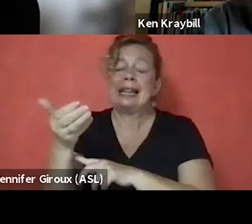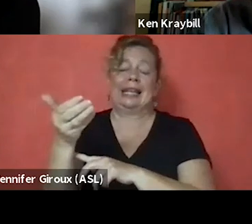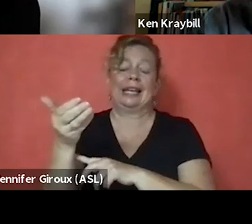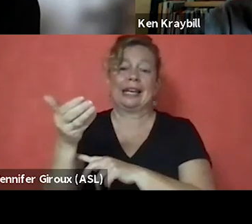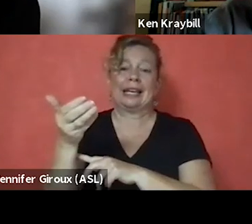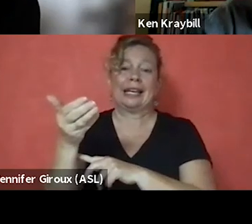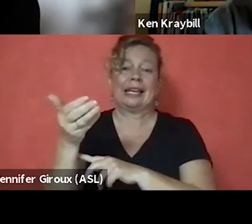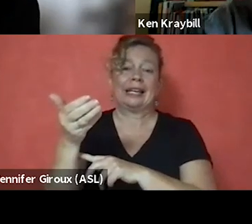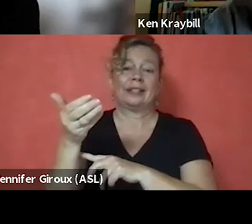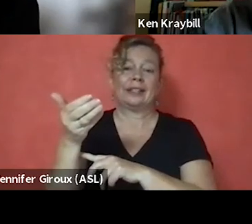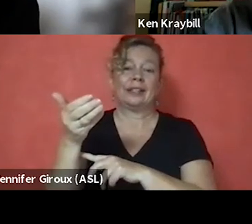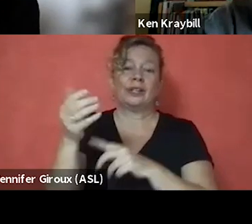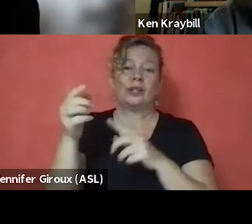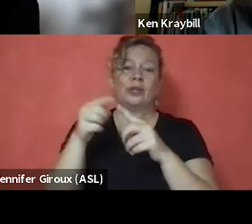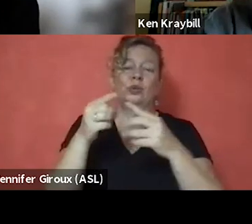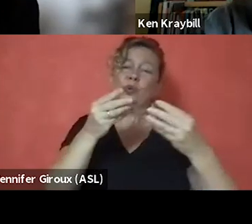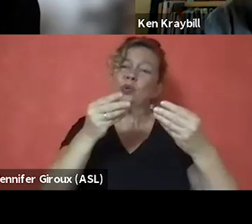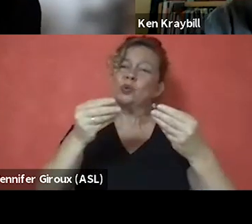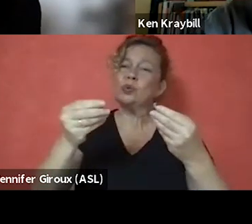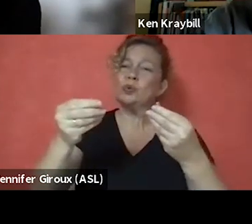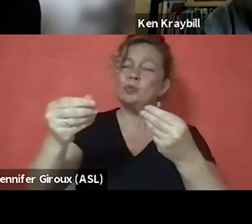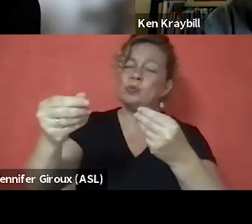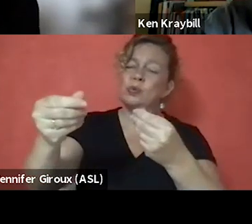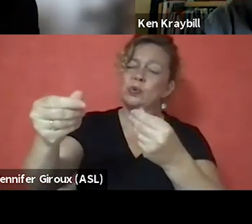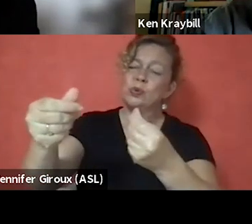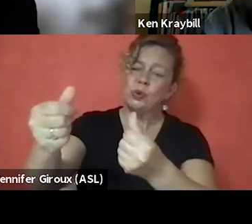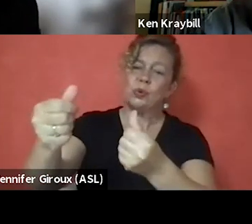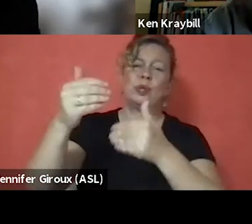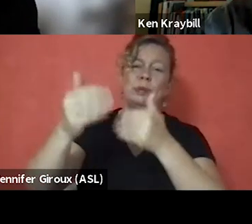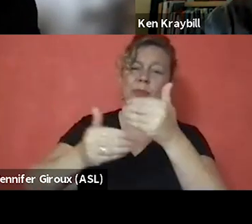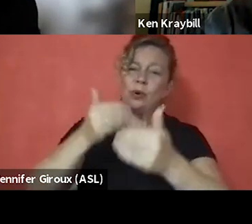to smooth that process to blur that sharp edge of life